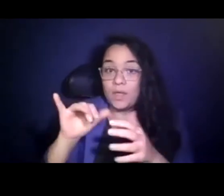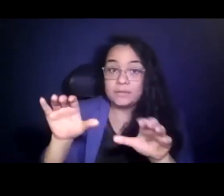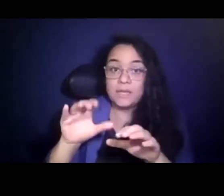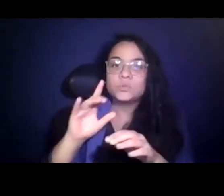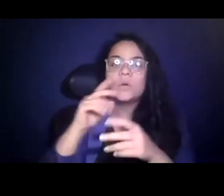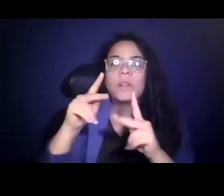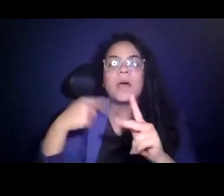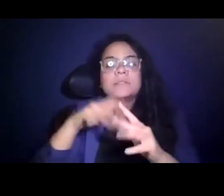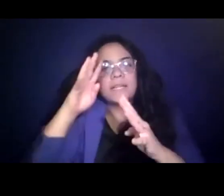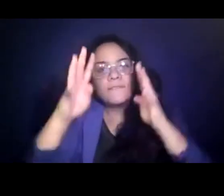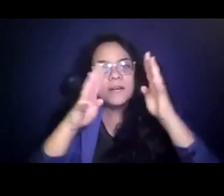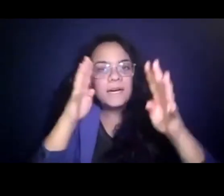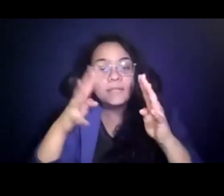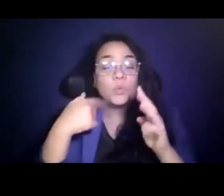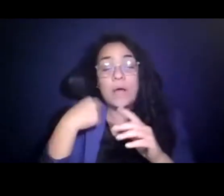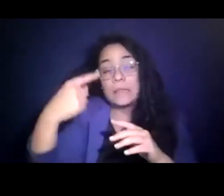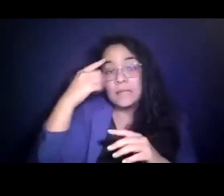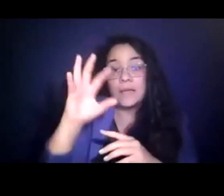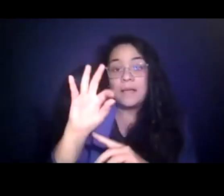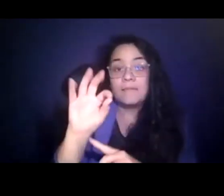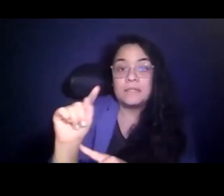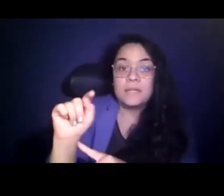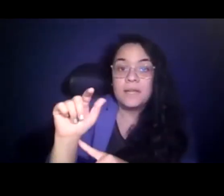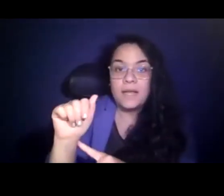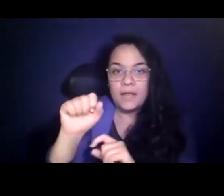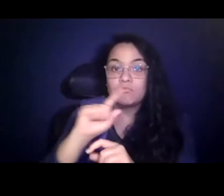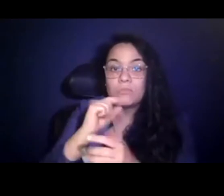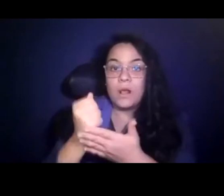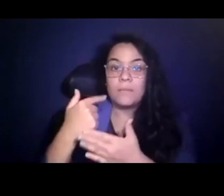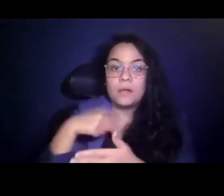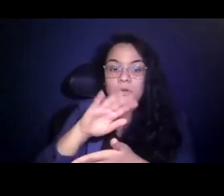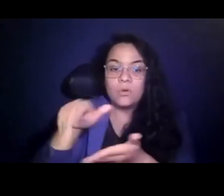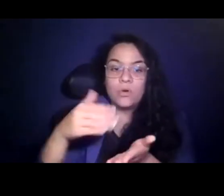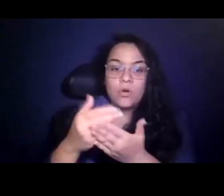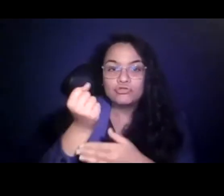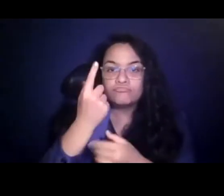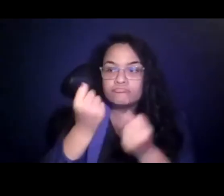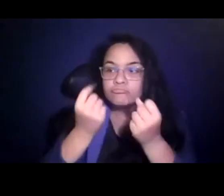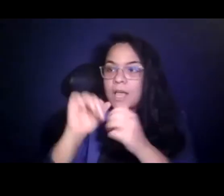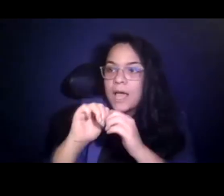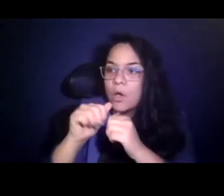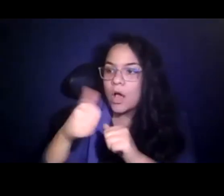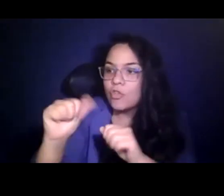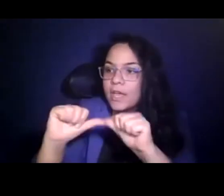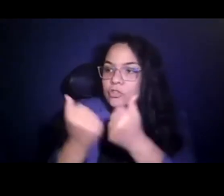15:20:38 So I think the FTA can really help us all understand how other agencies are adapting